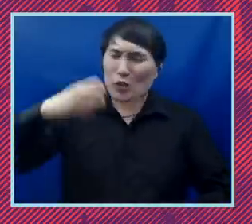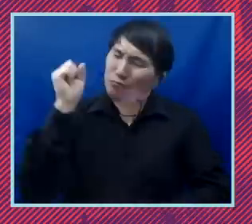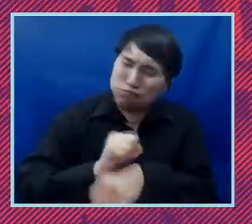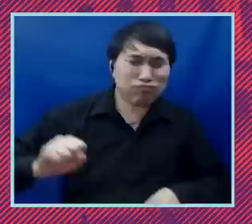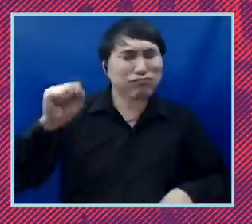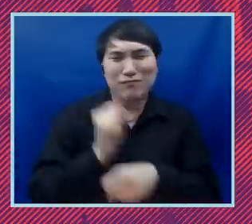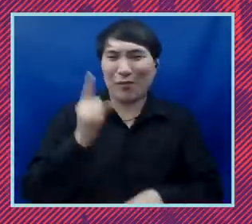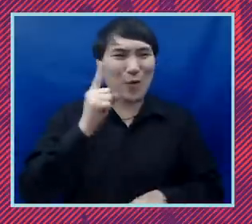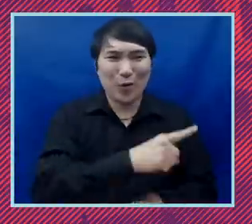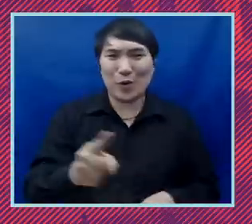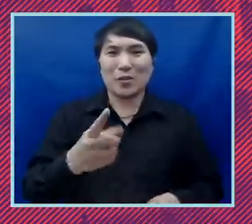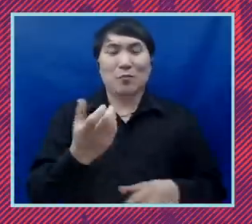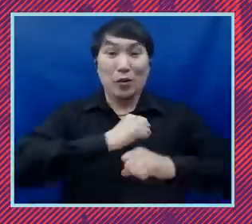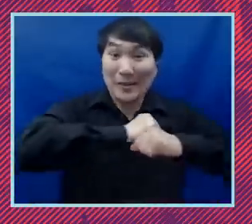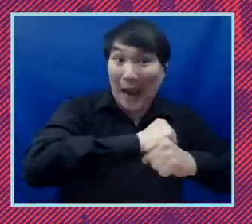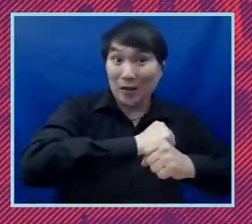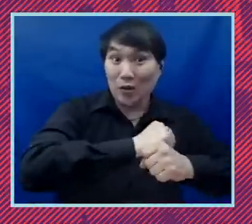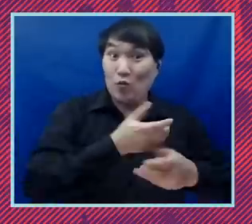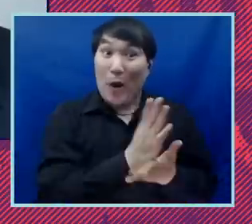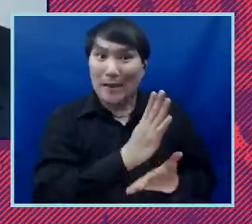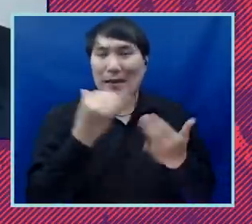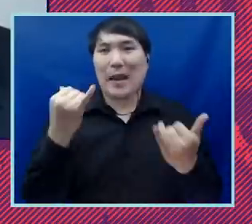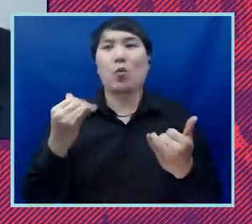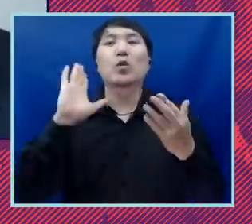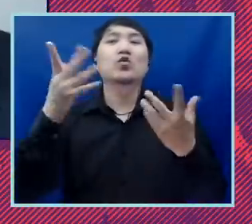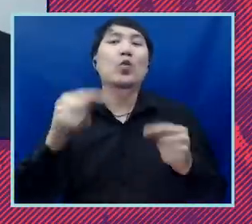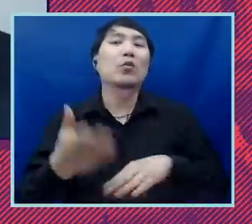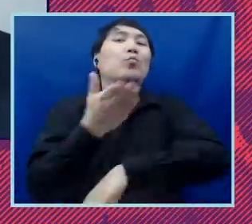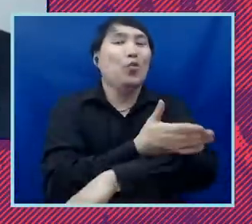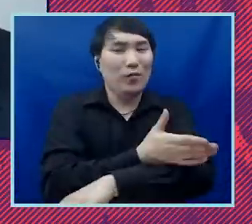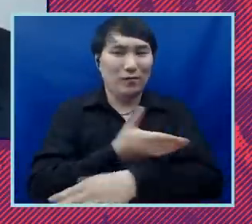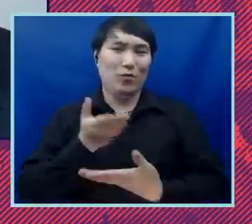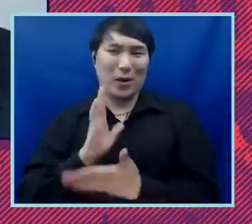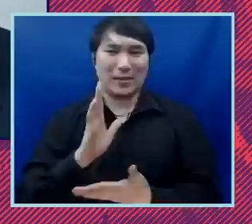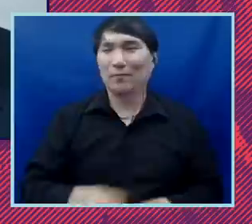advance them a bit in these next few years. All right. So talk to me. I mean, I've been watching